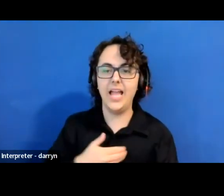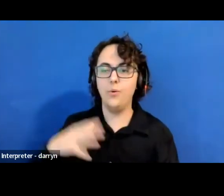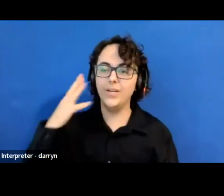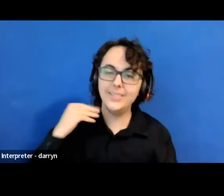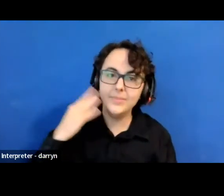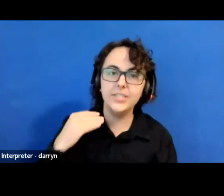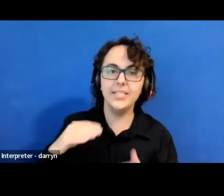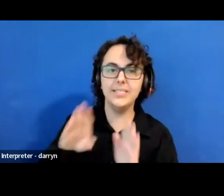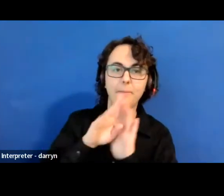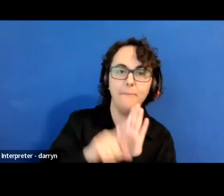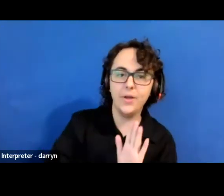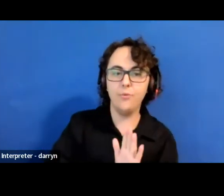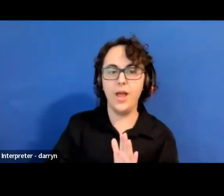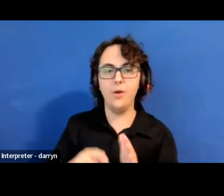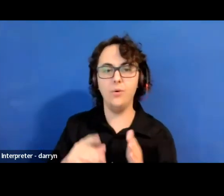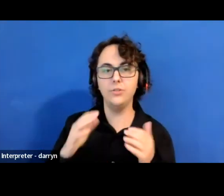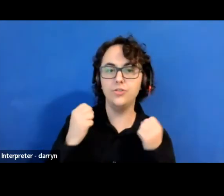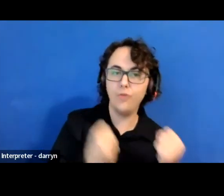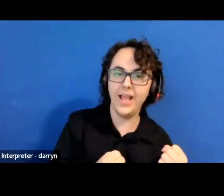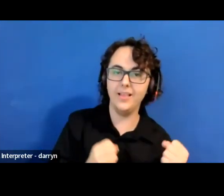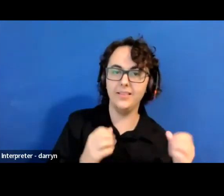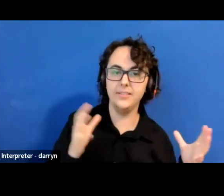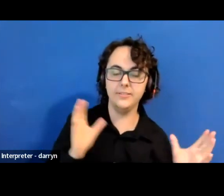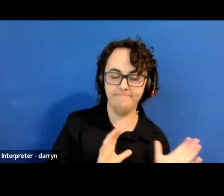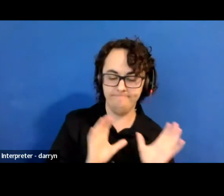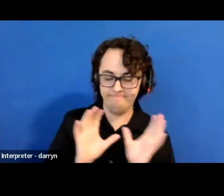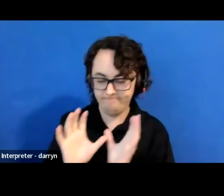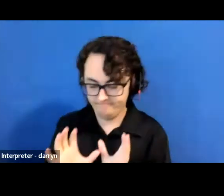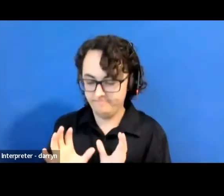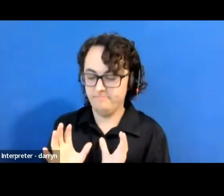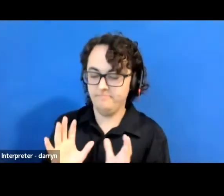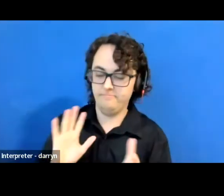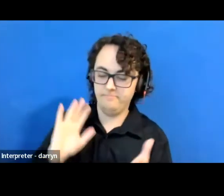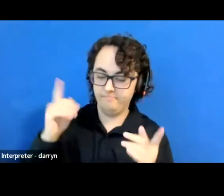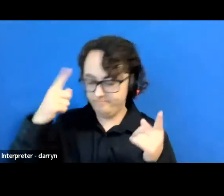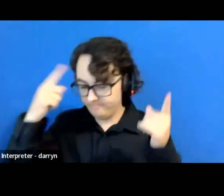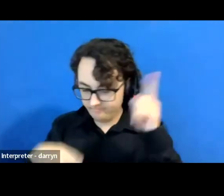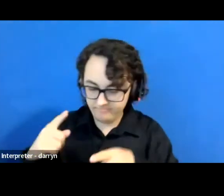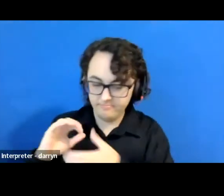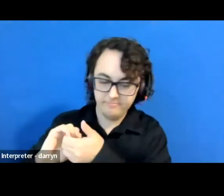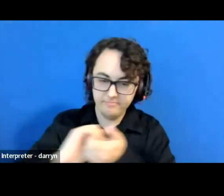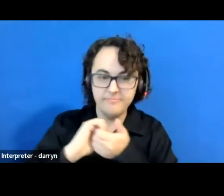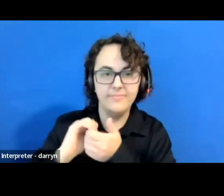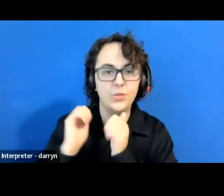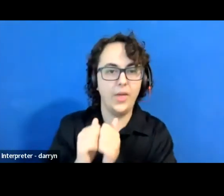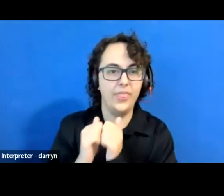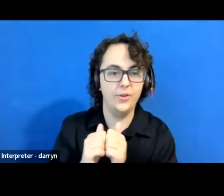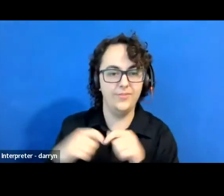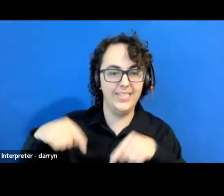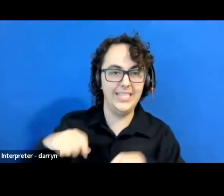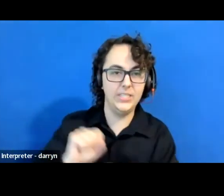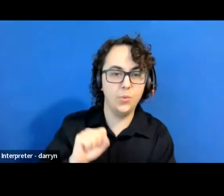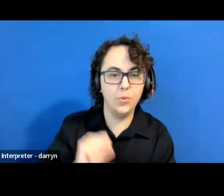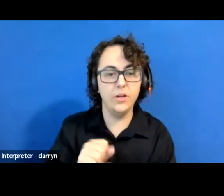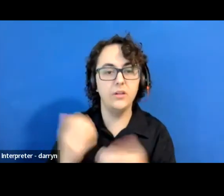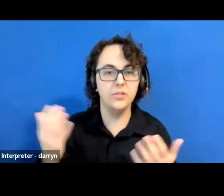to this work. So one bit of housekeeping, those of you who've been coming to our monthly meetings or virtual summits,